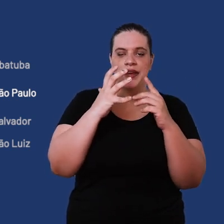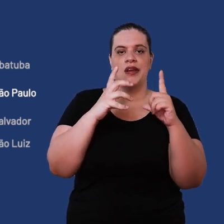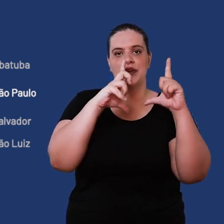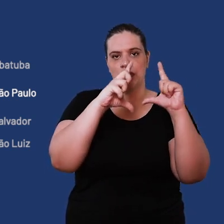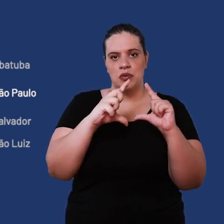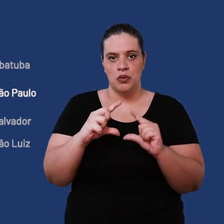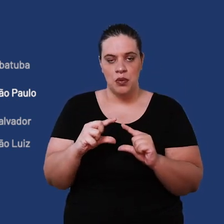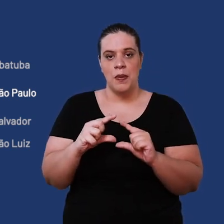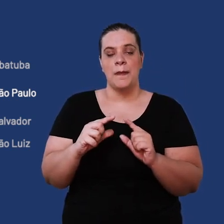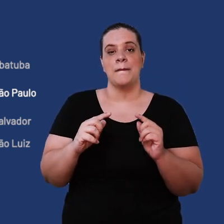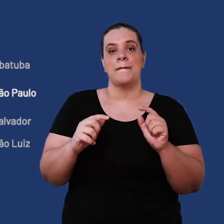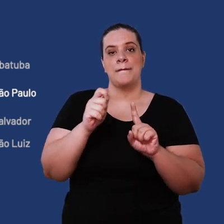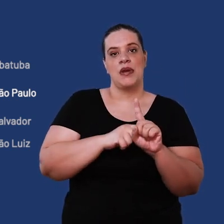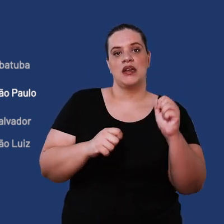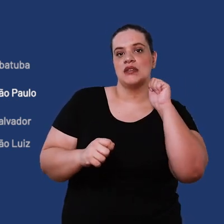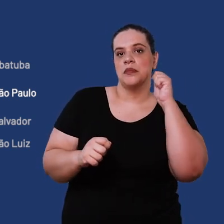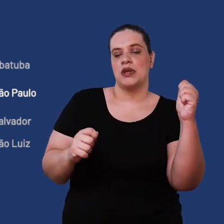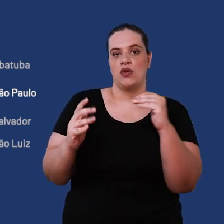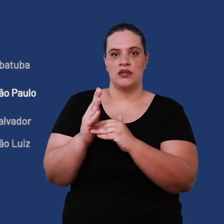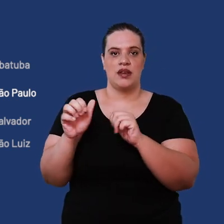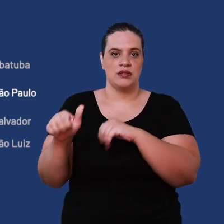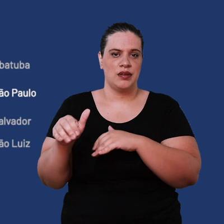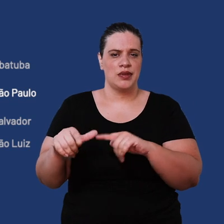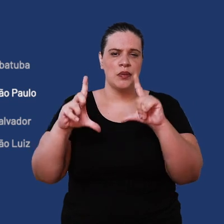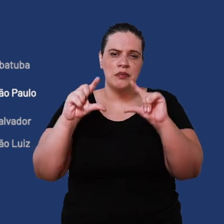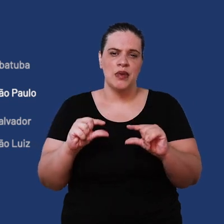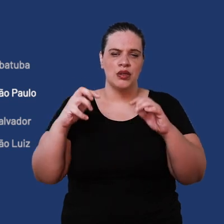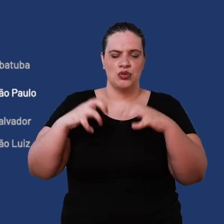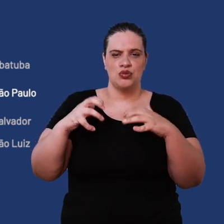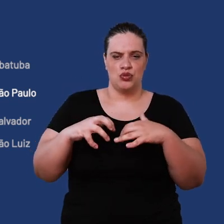drops and from April to September it rains little in a lower volume than in